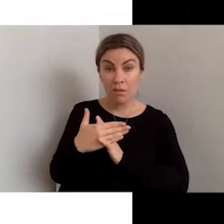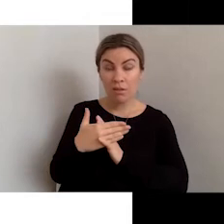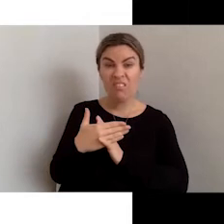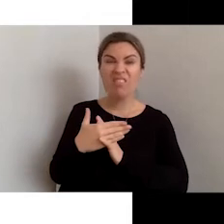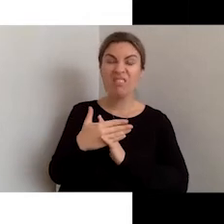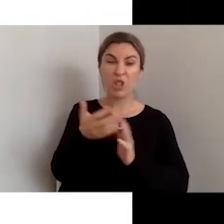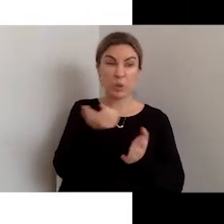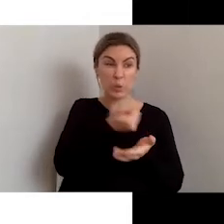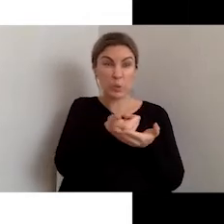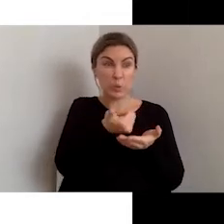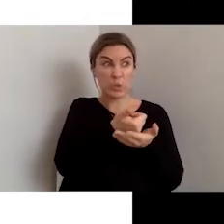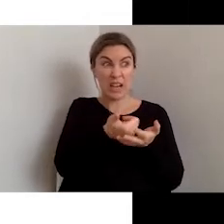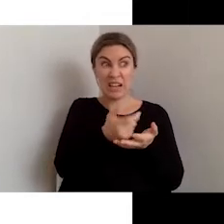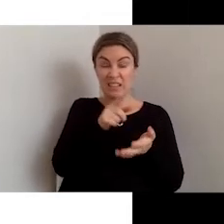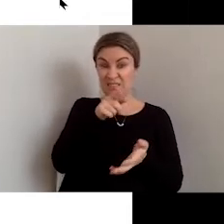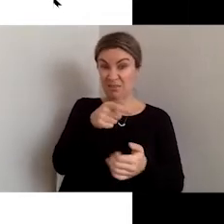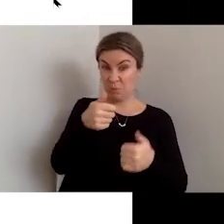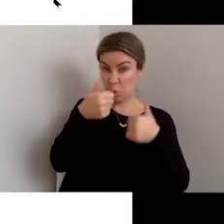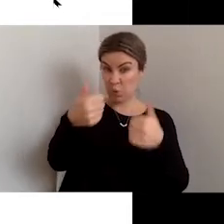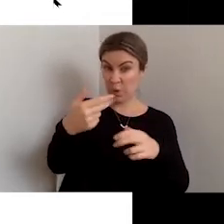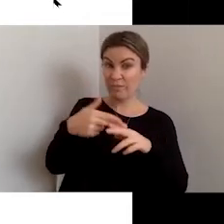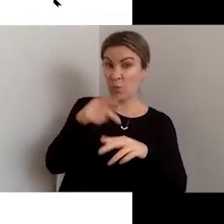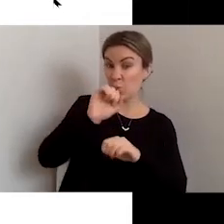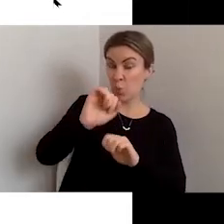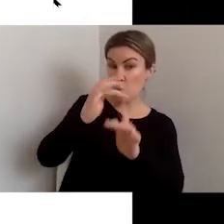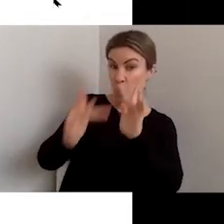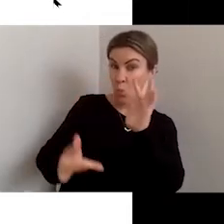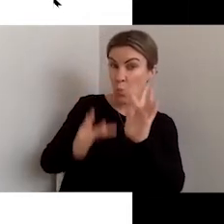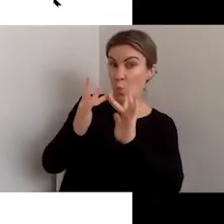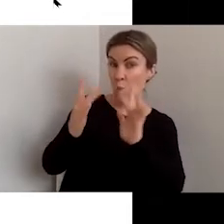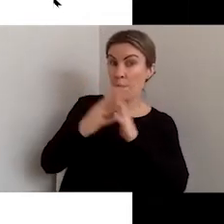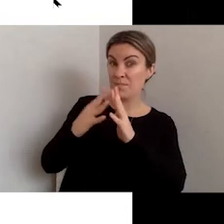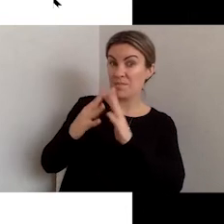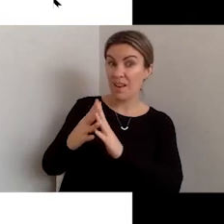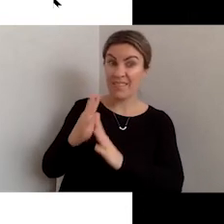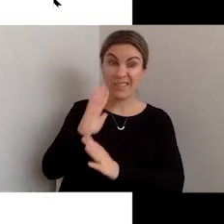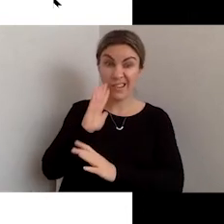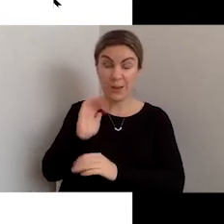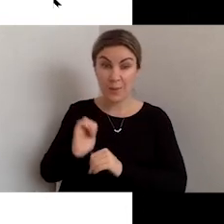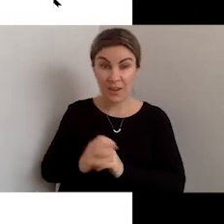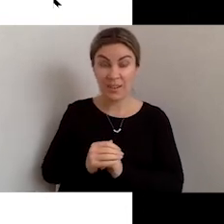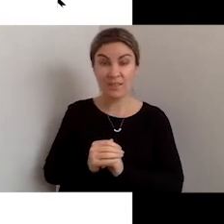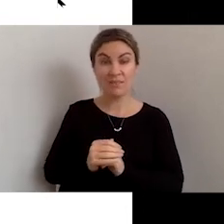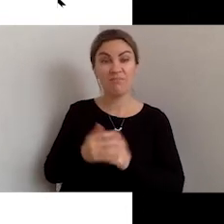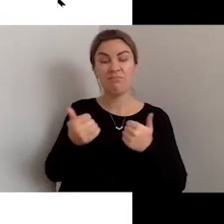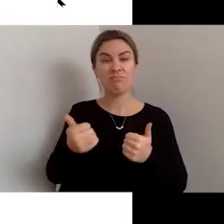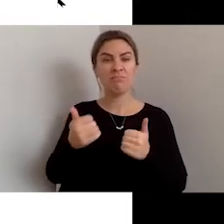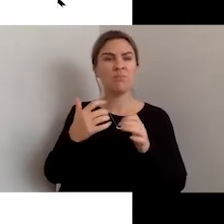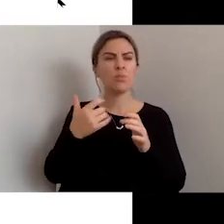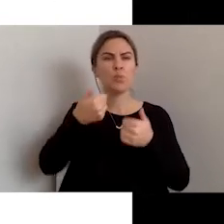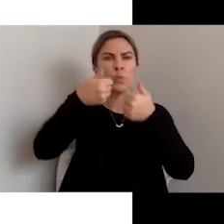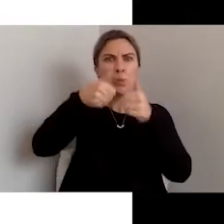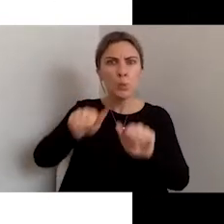practices such as in mobile Web design, usability, and search-engine